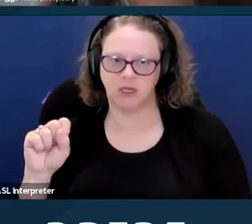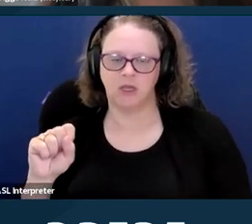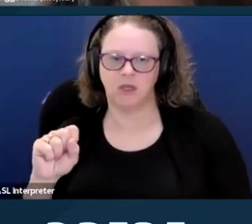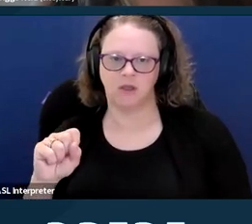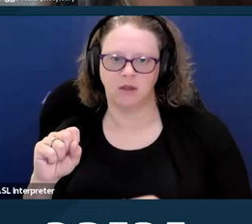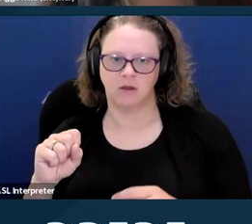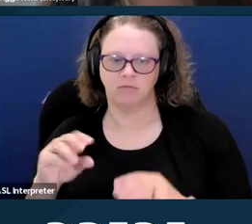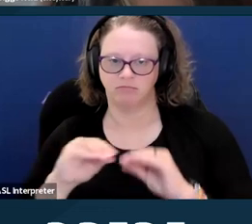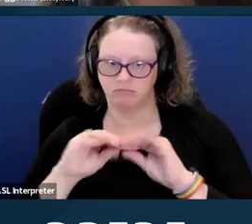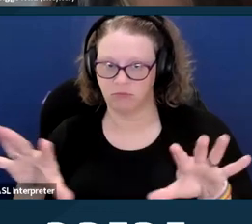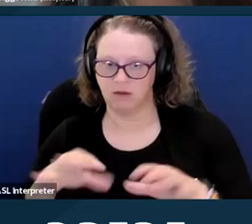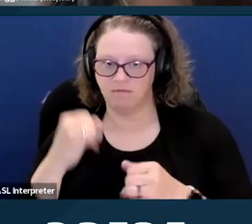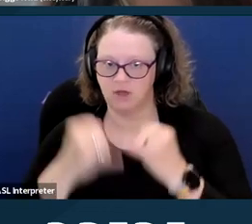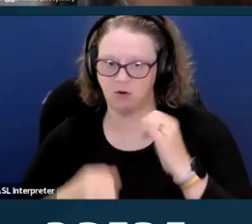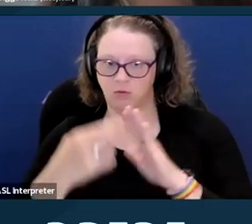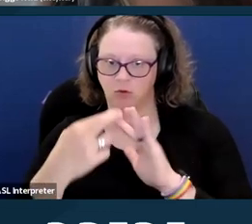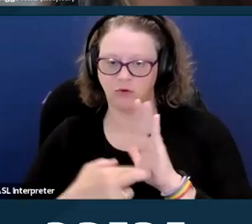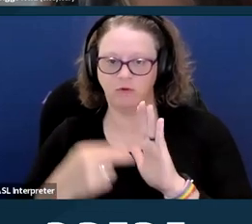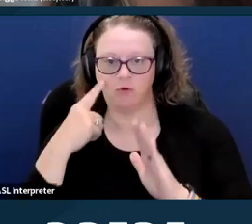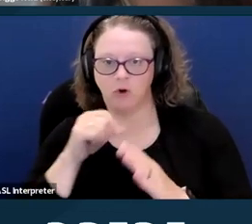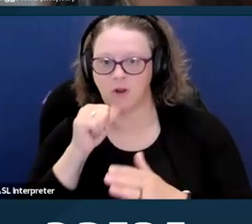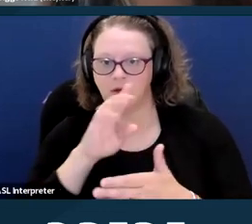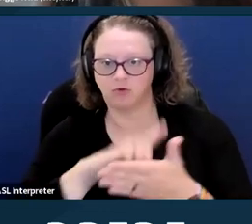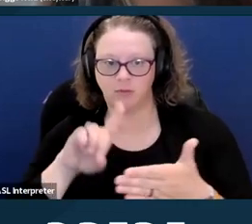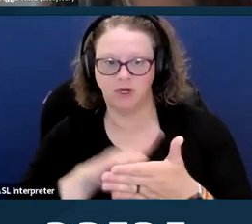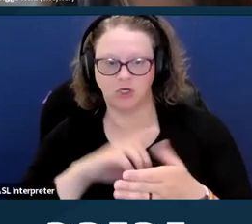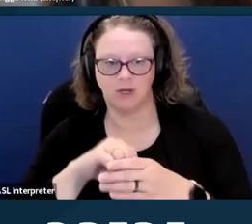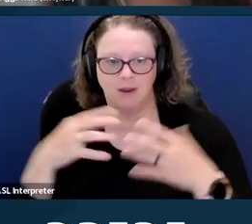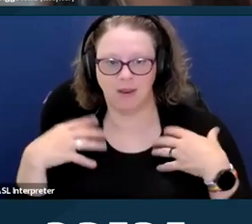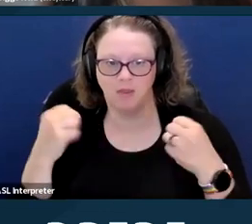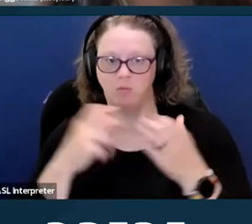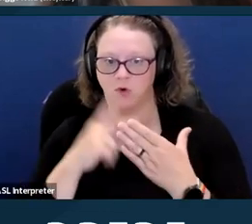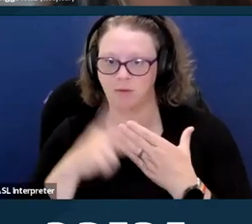for non-discrimination in health programs and activities that goes into effect July 5th.